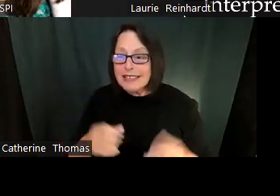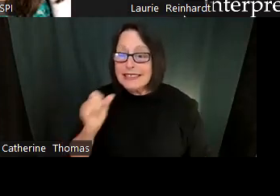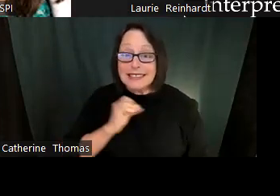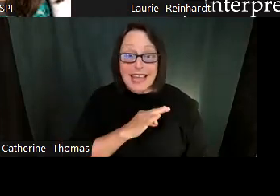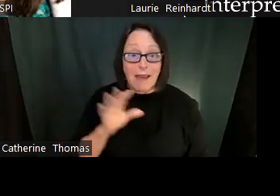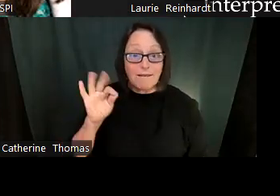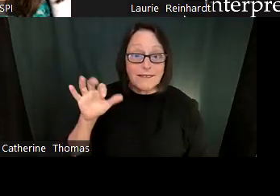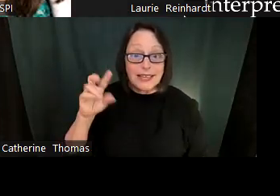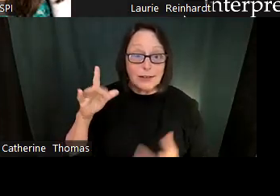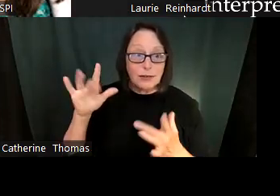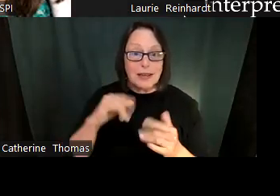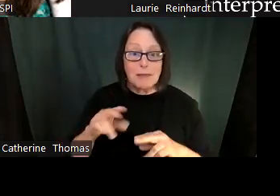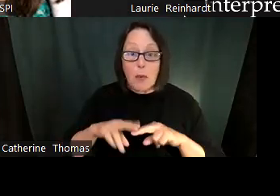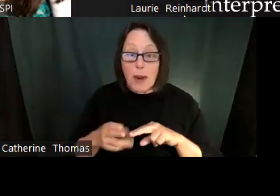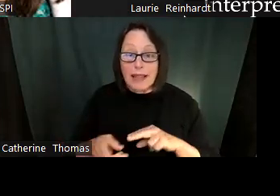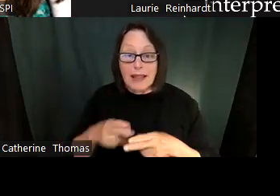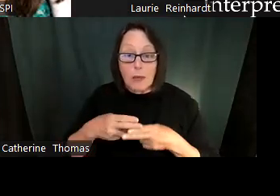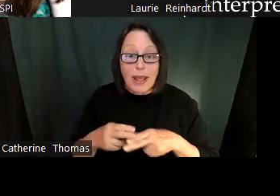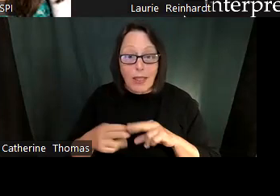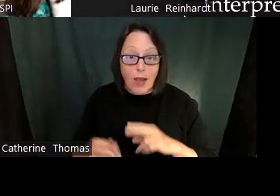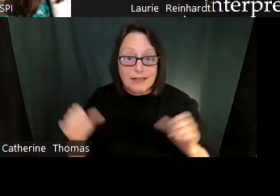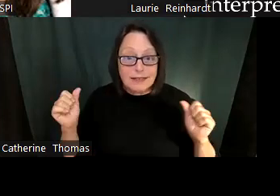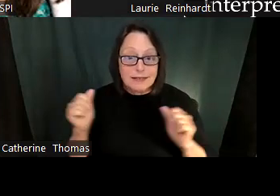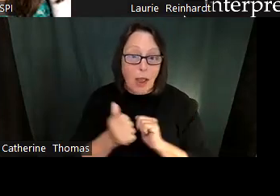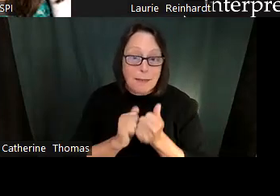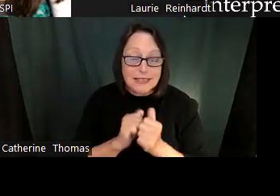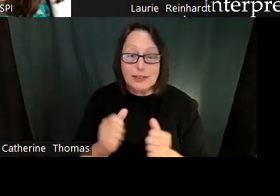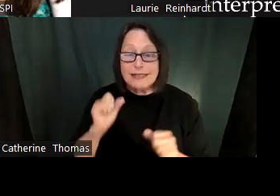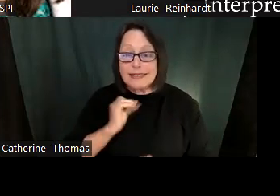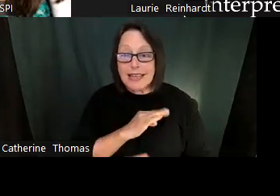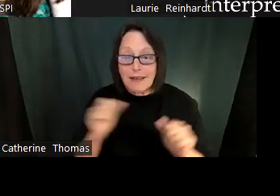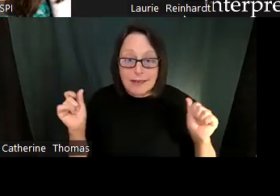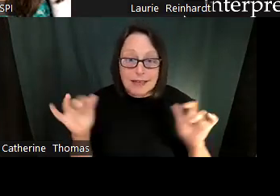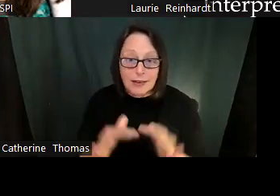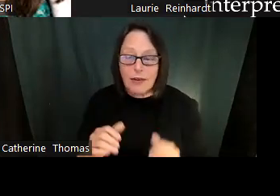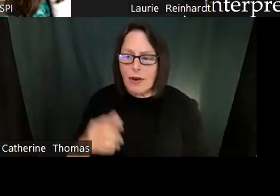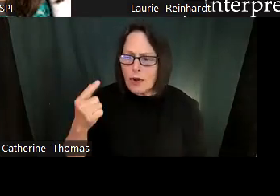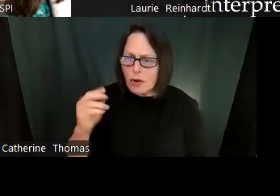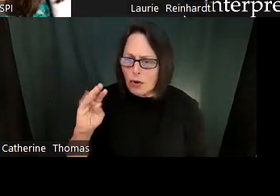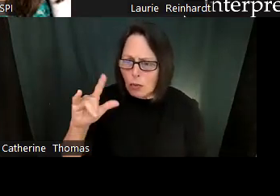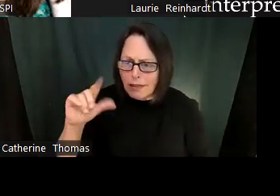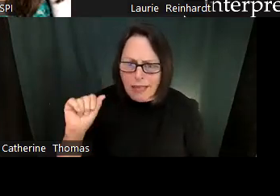Friday potluck. Breakfast before school, food, more food, recognition, Tuesday treats, staff lounge, social opportunities, celebration Fridays.